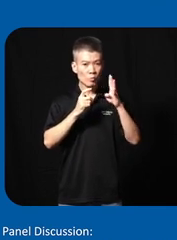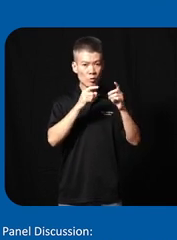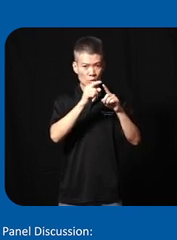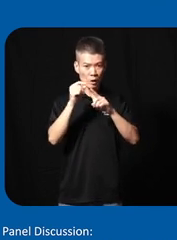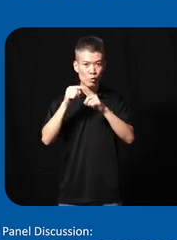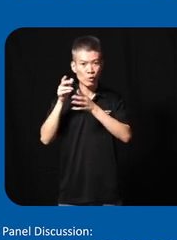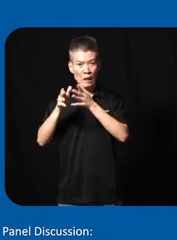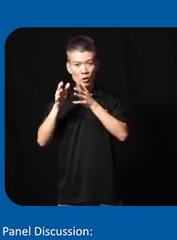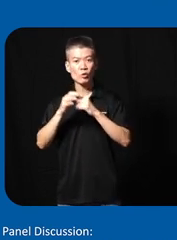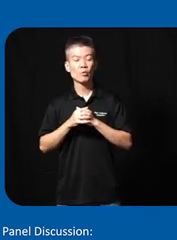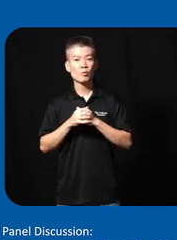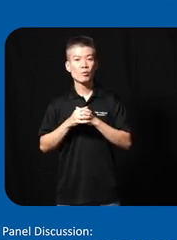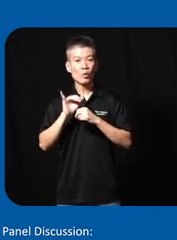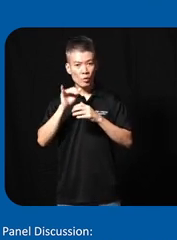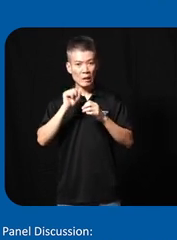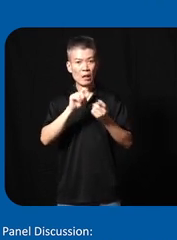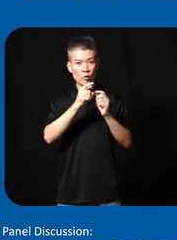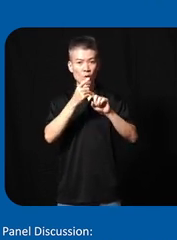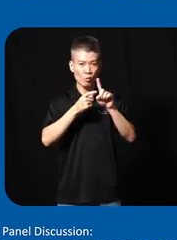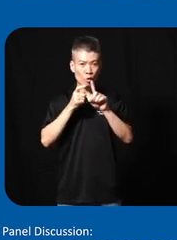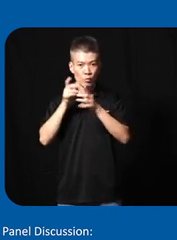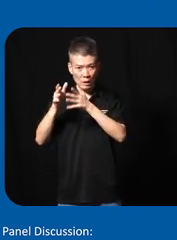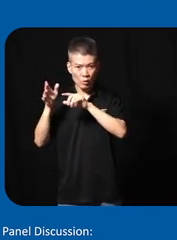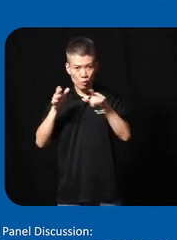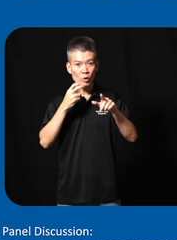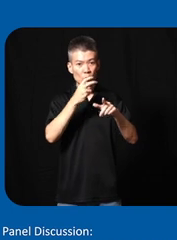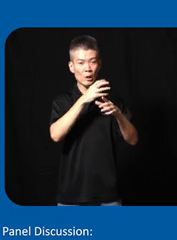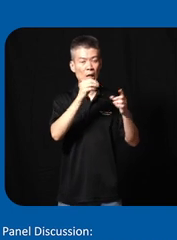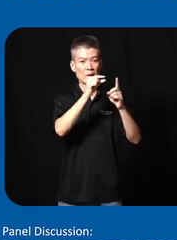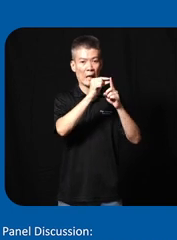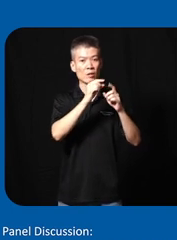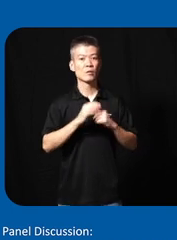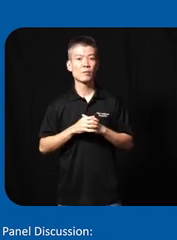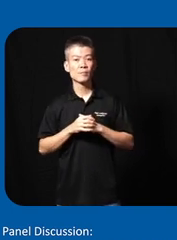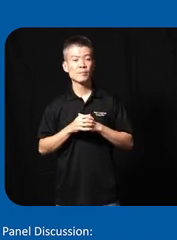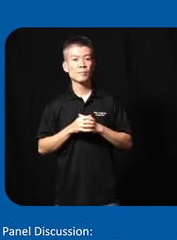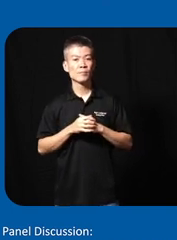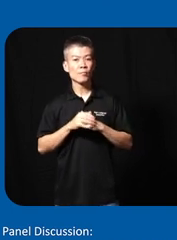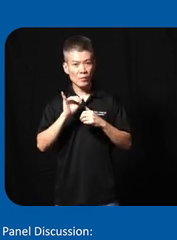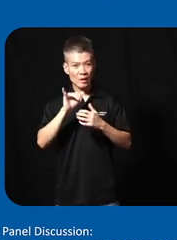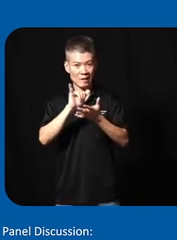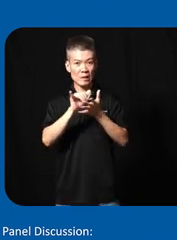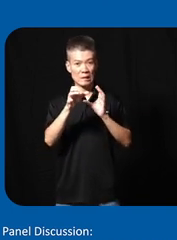to sign language and also can translate from sign language to speech and text in this case